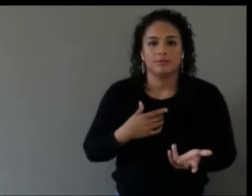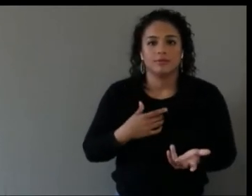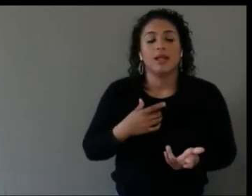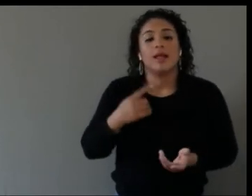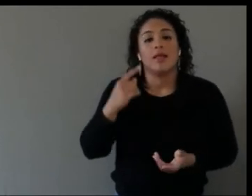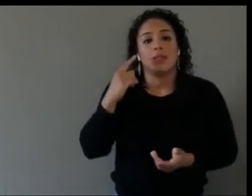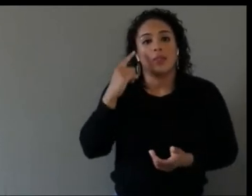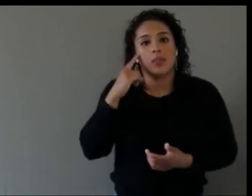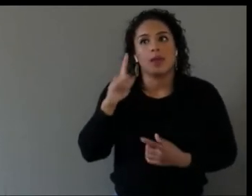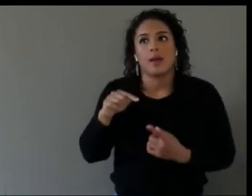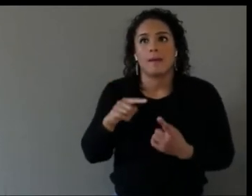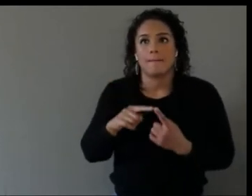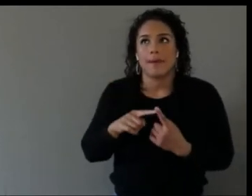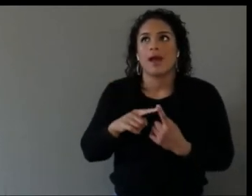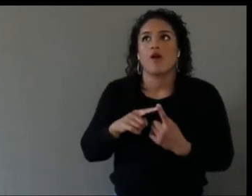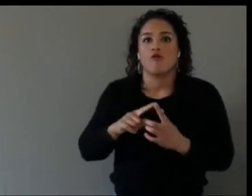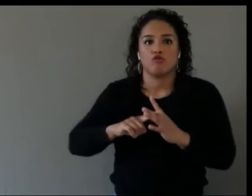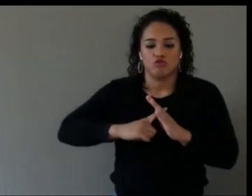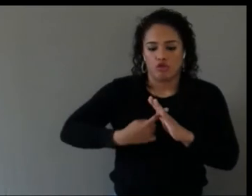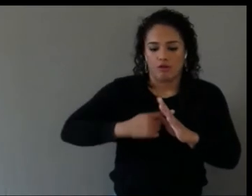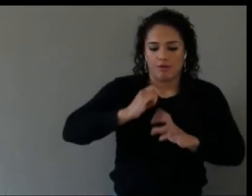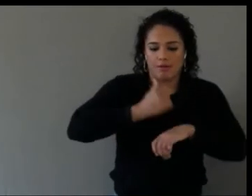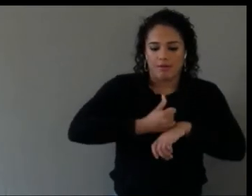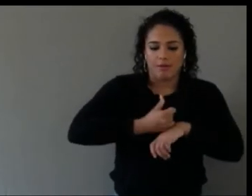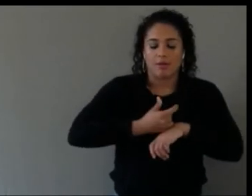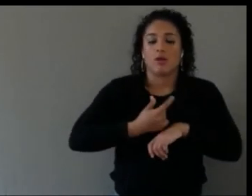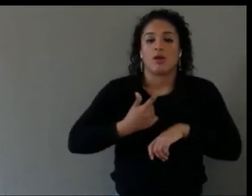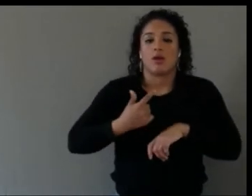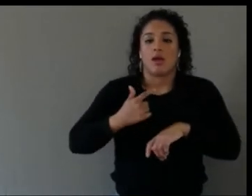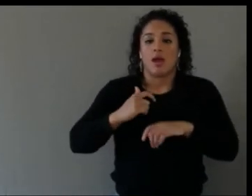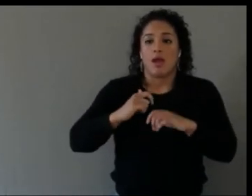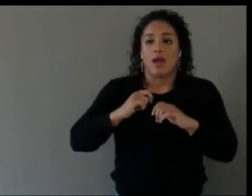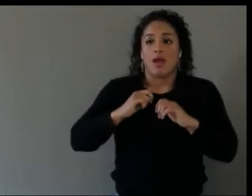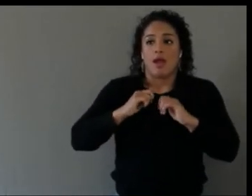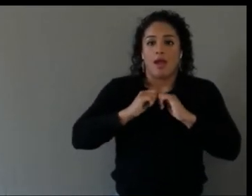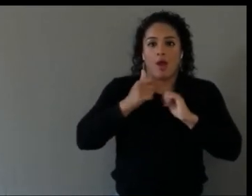is going to play out for everyone involved in the research, and creating the right sets of